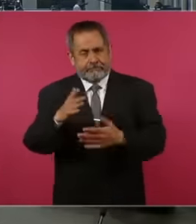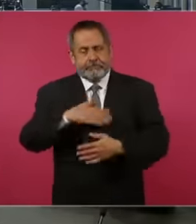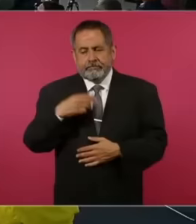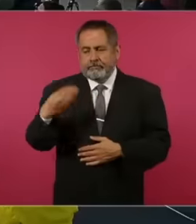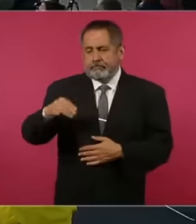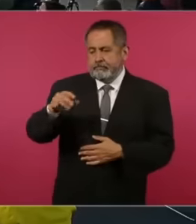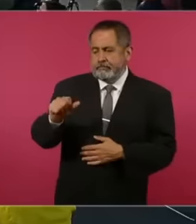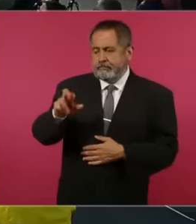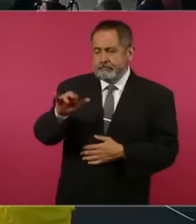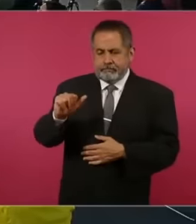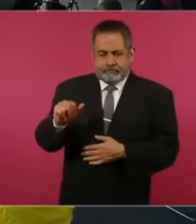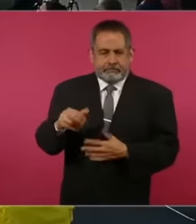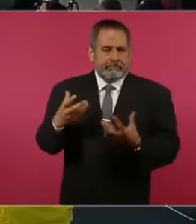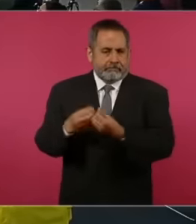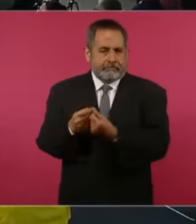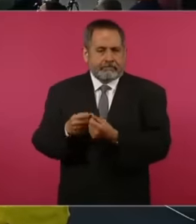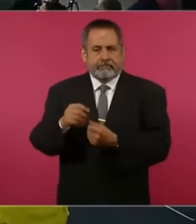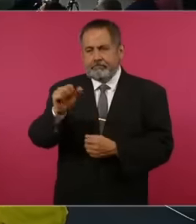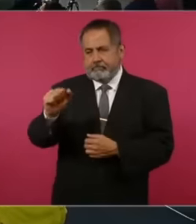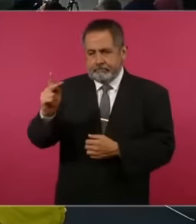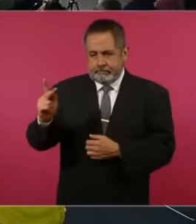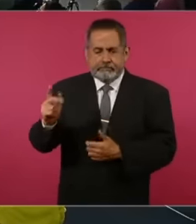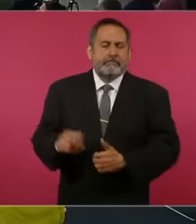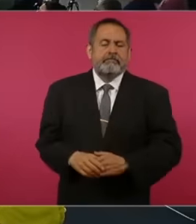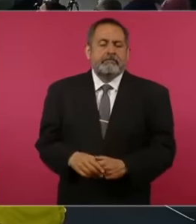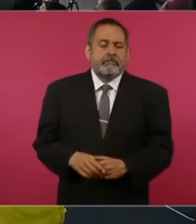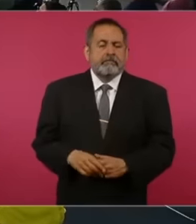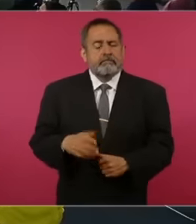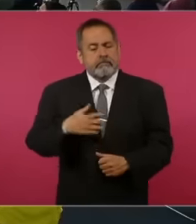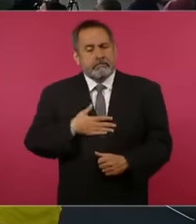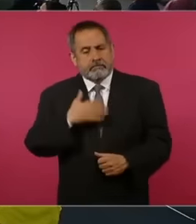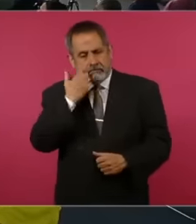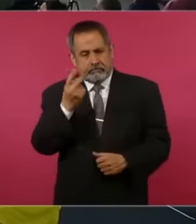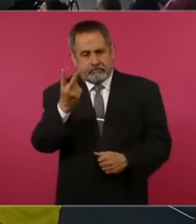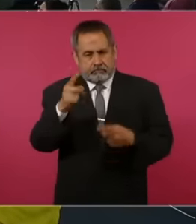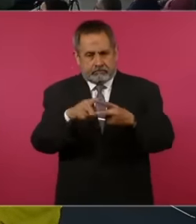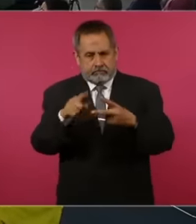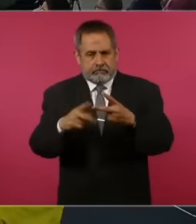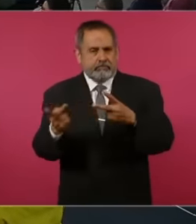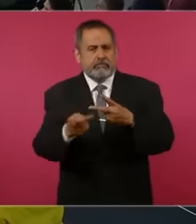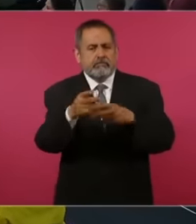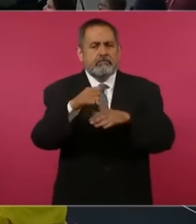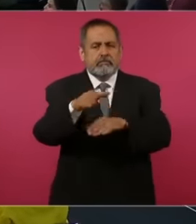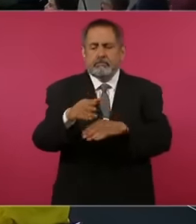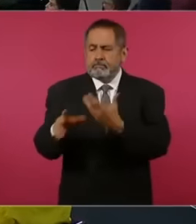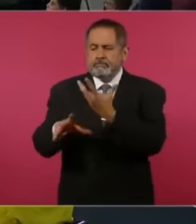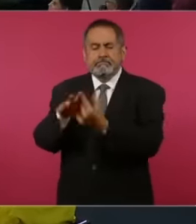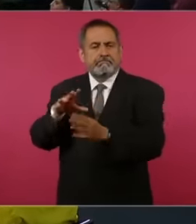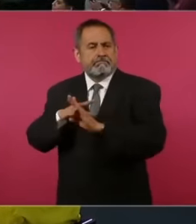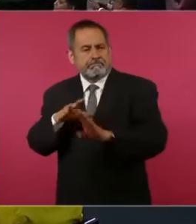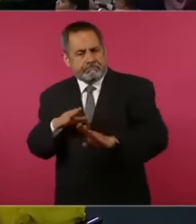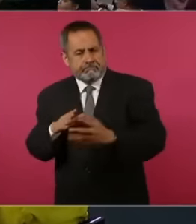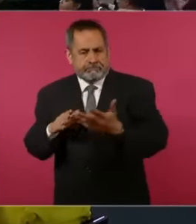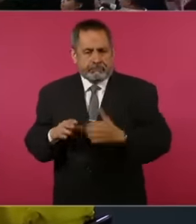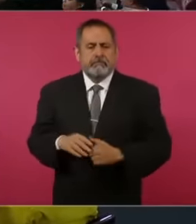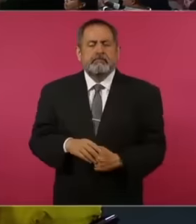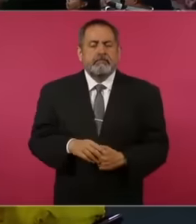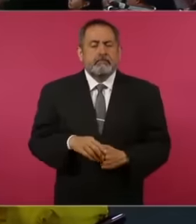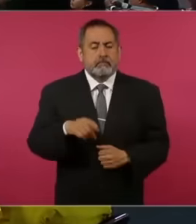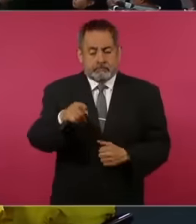the ap agency eh I wanted to ask you two questions the first about migration according to the data the